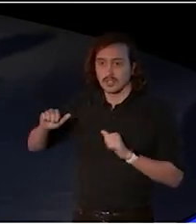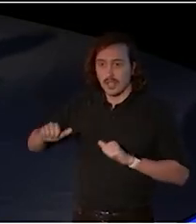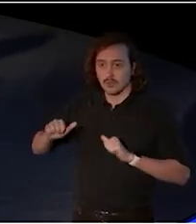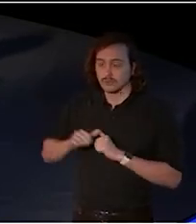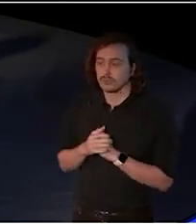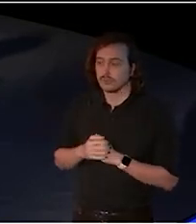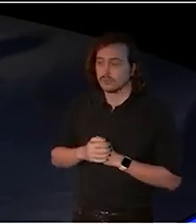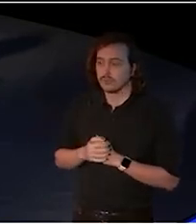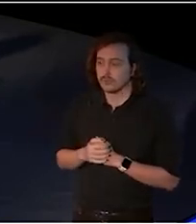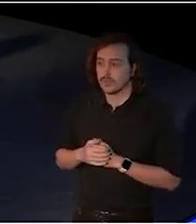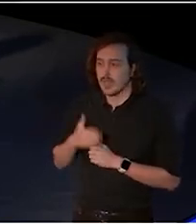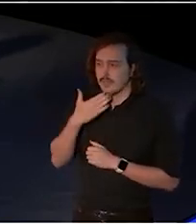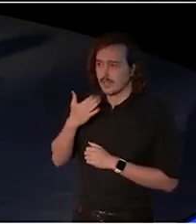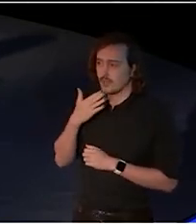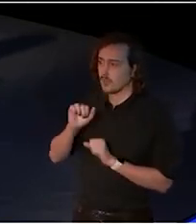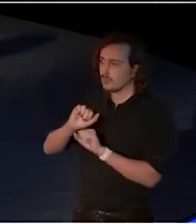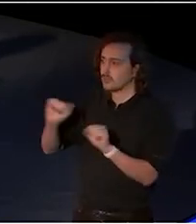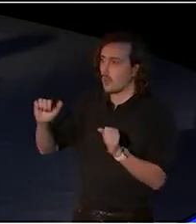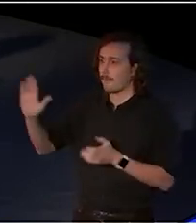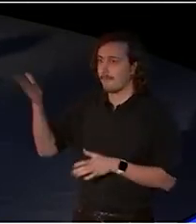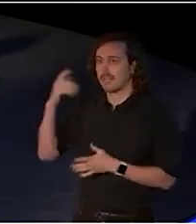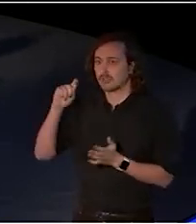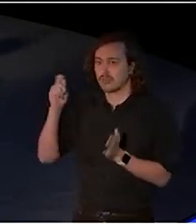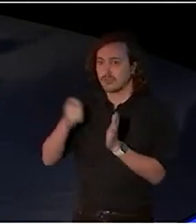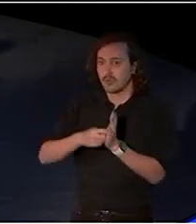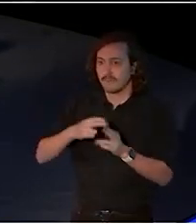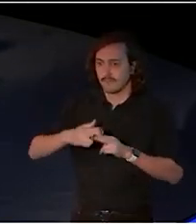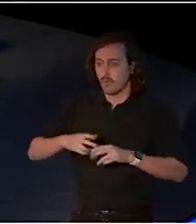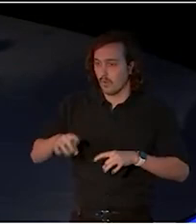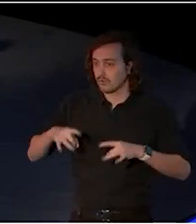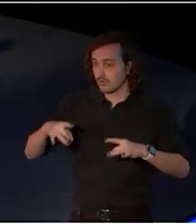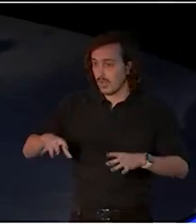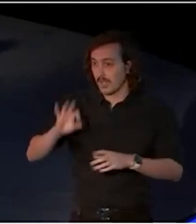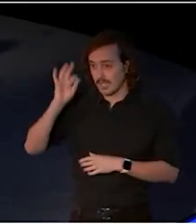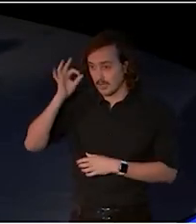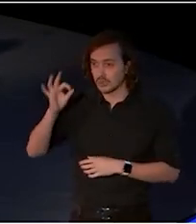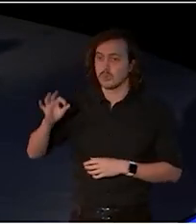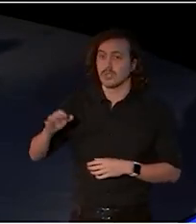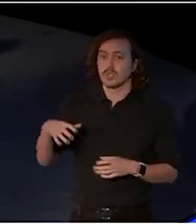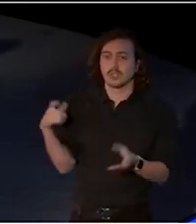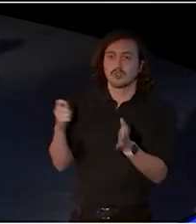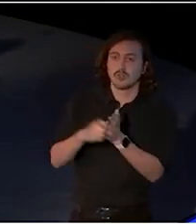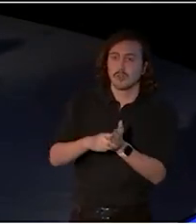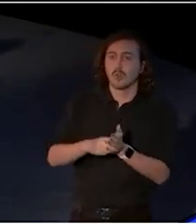Thank you for your great contribution not only to the Australia Council but to the arts and the creative life of the nation.